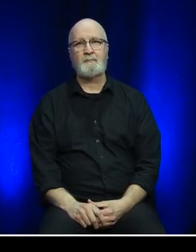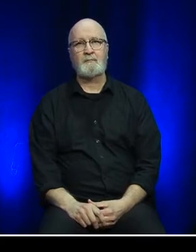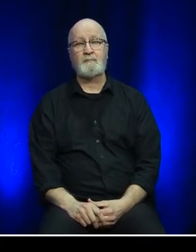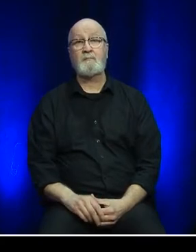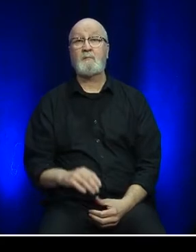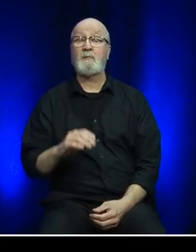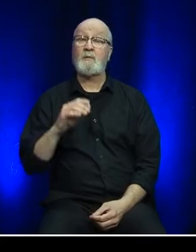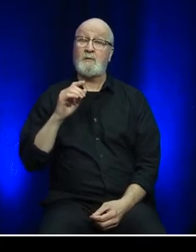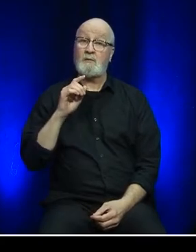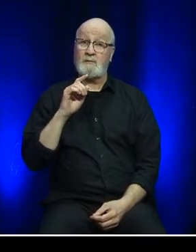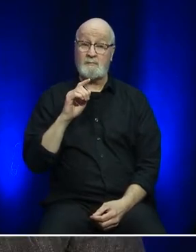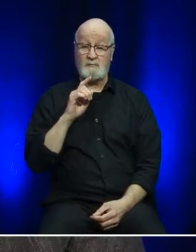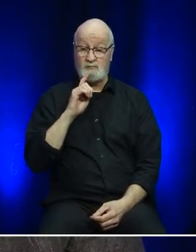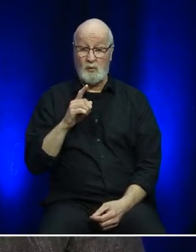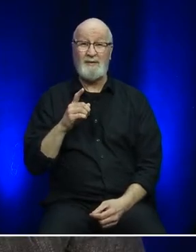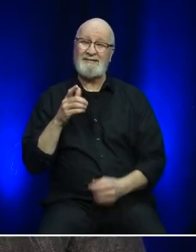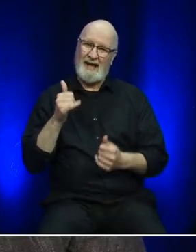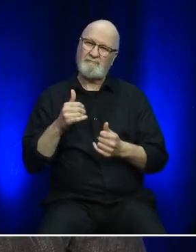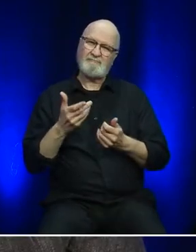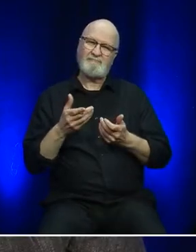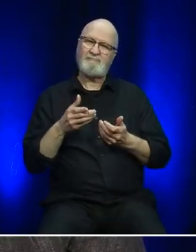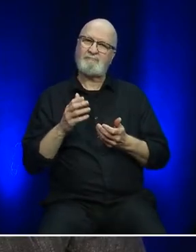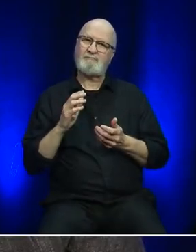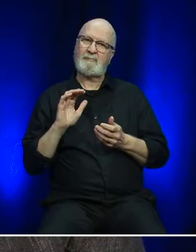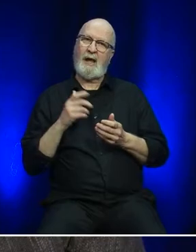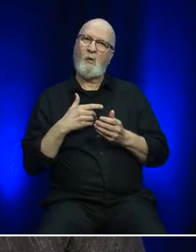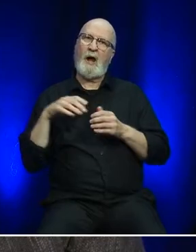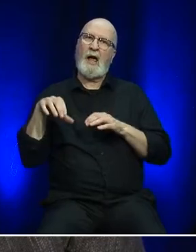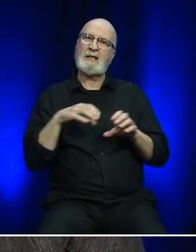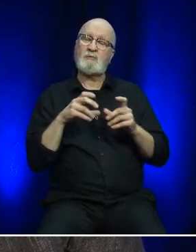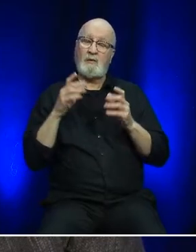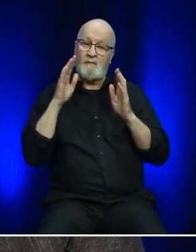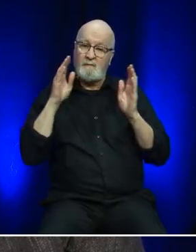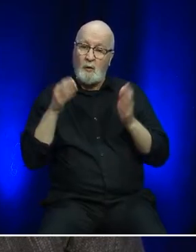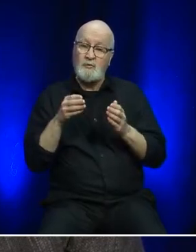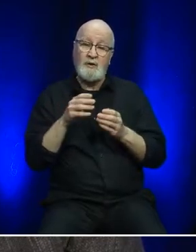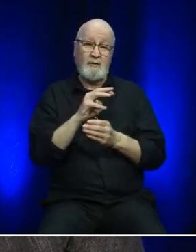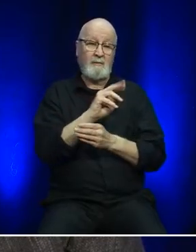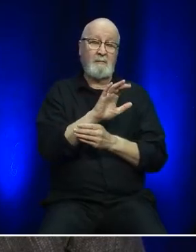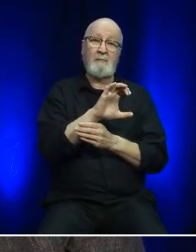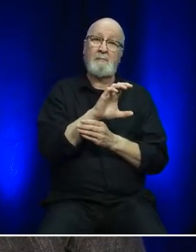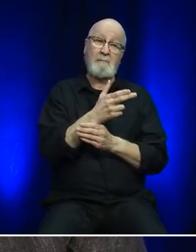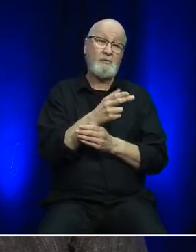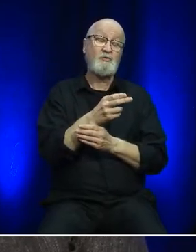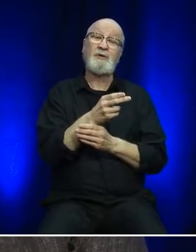As I noted, this review of activities focuses on the year ending March 2022.